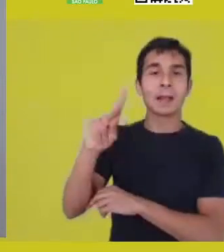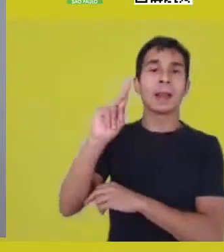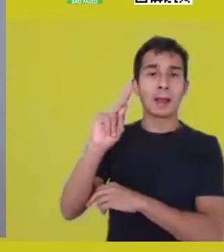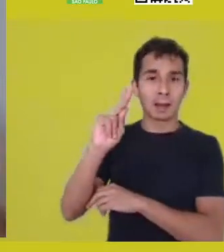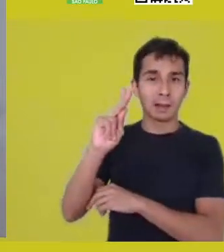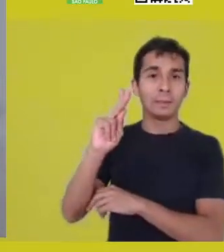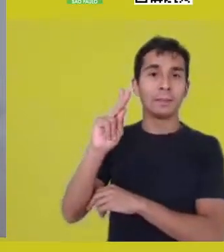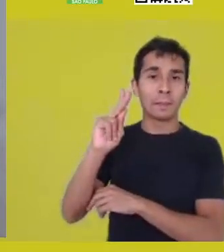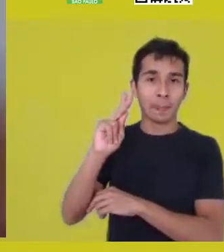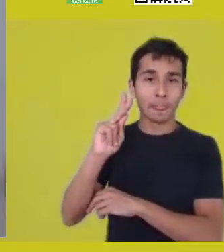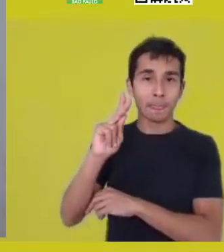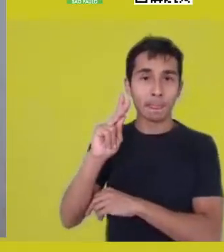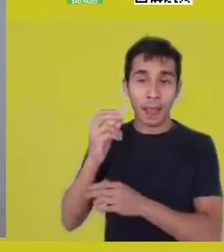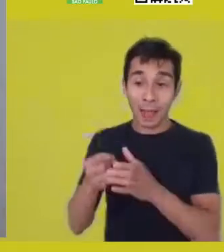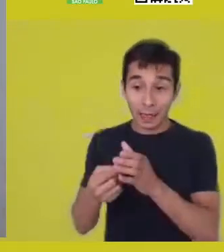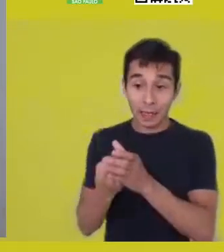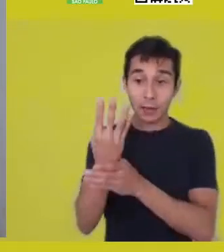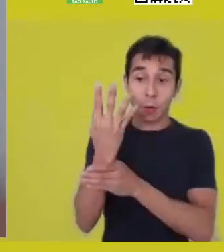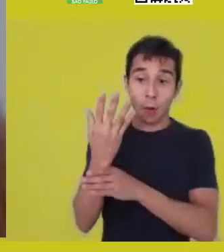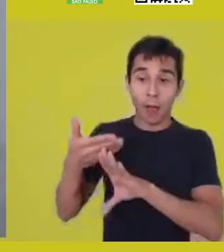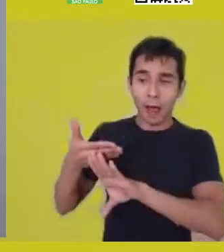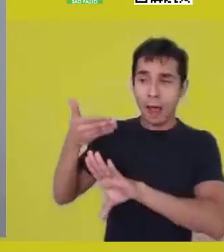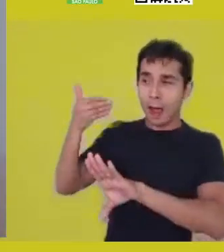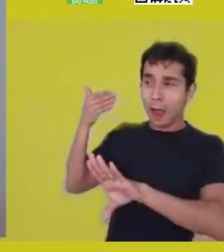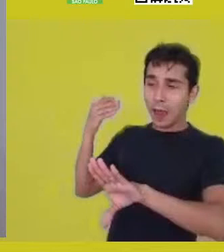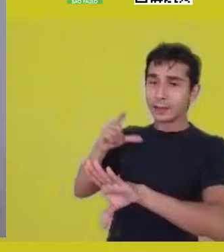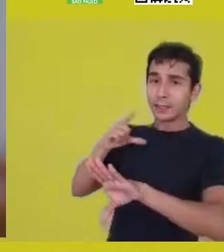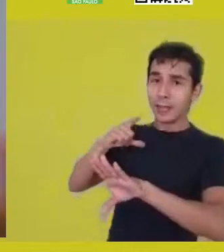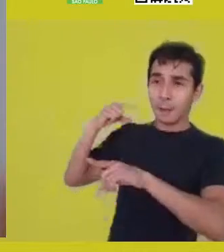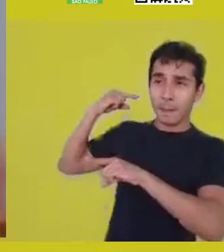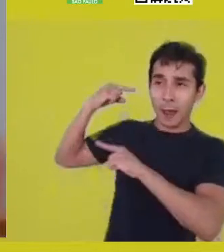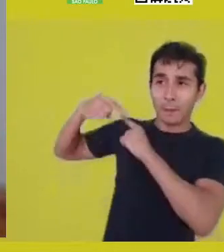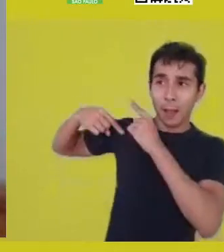their movements, their plots, their cogs.